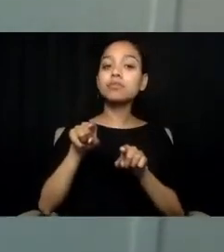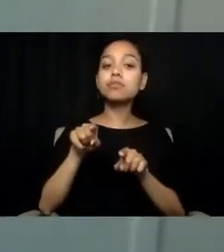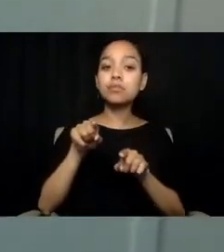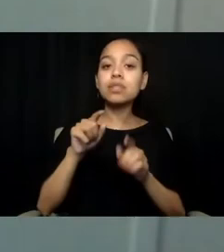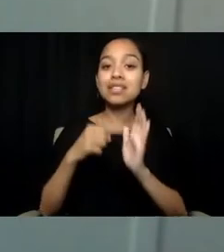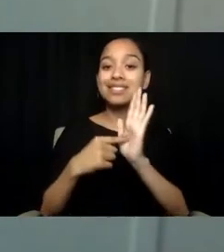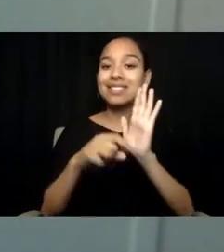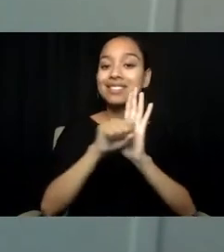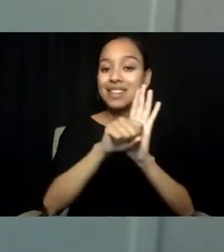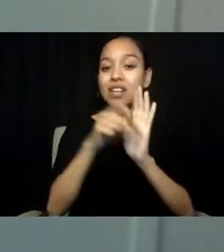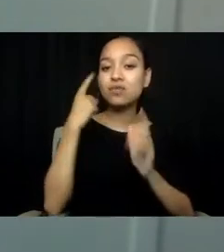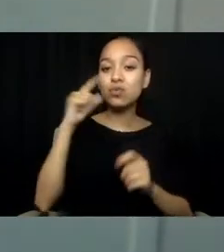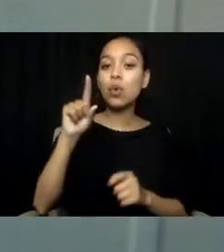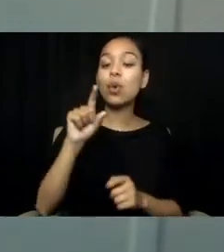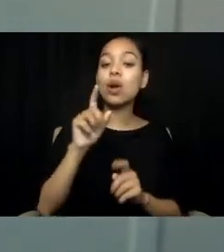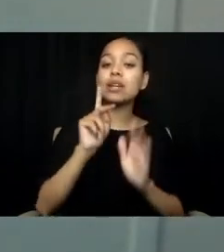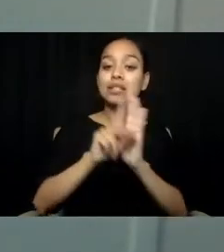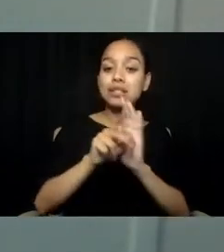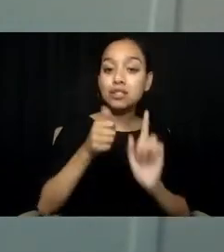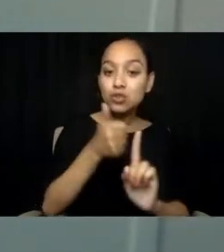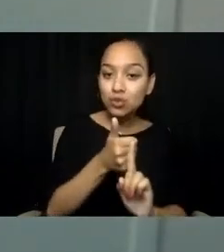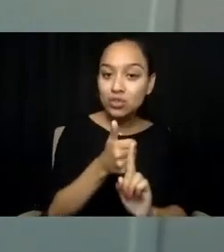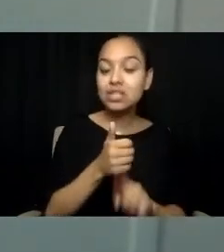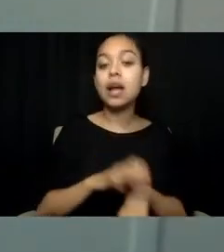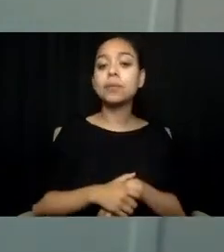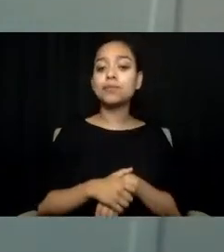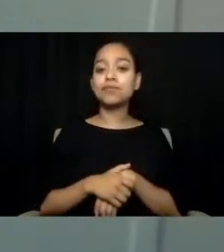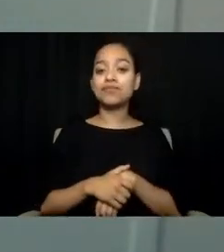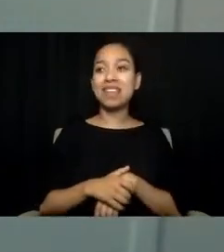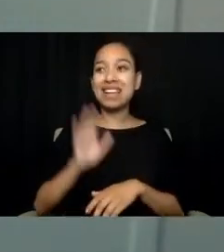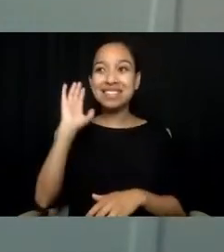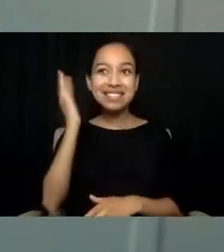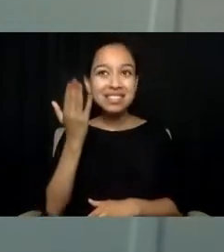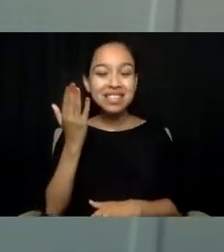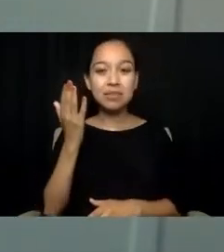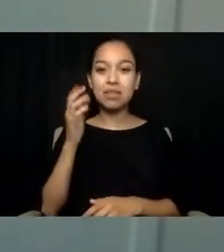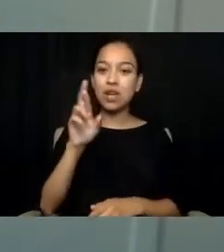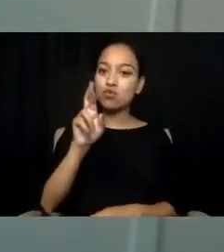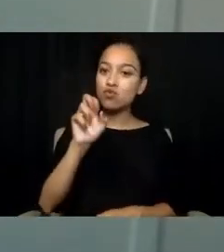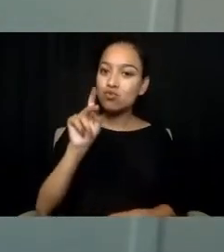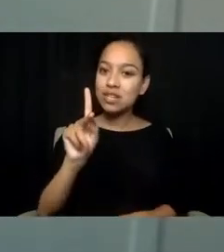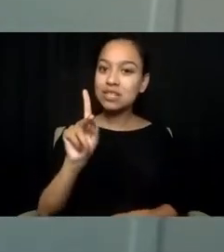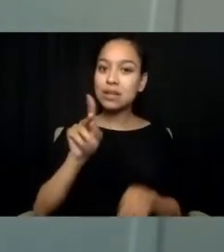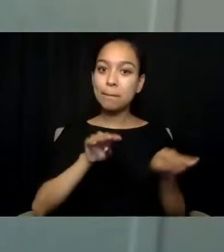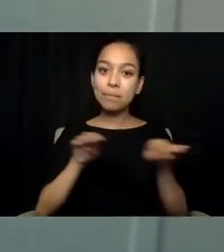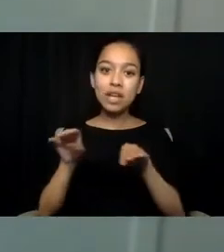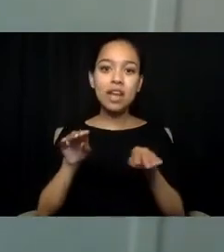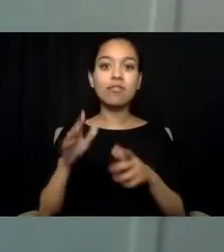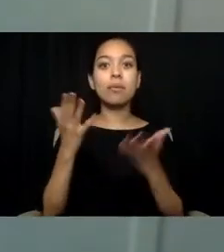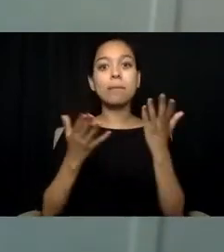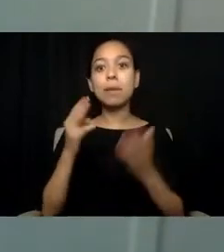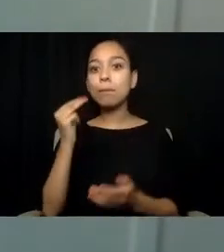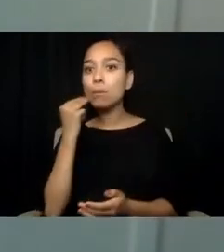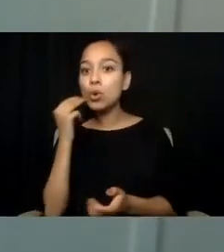can all look like risky behaviors or sudden mood changes.